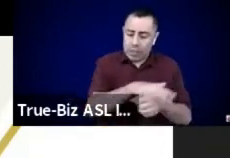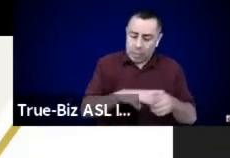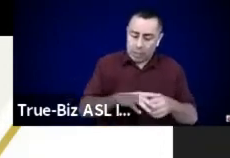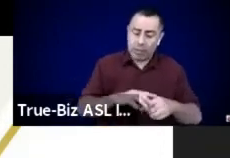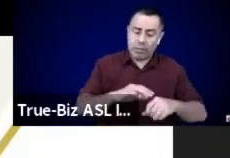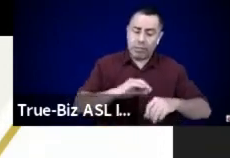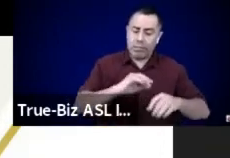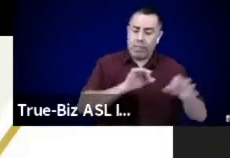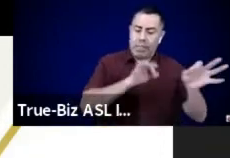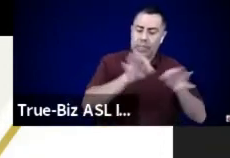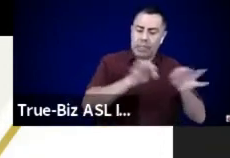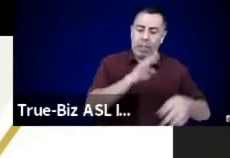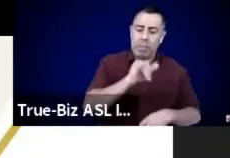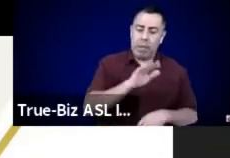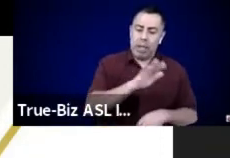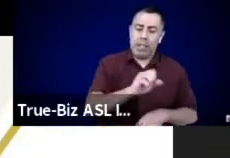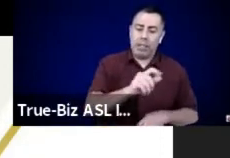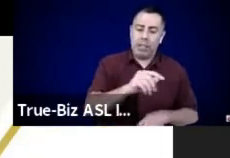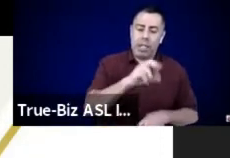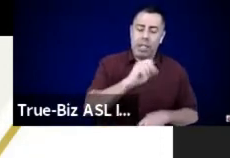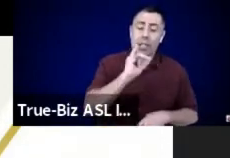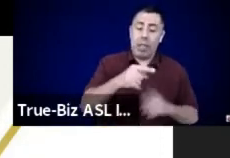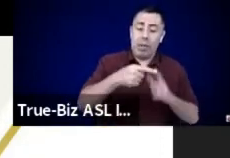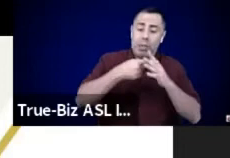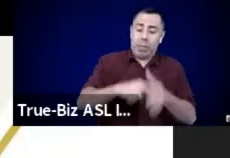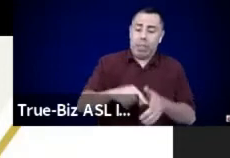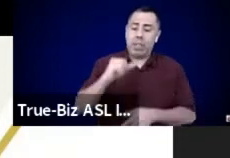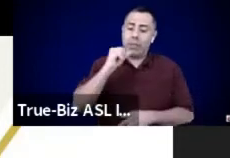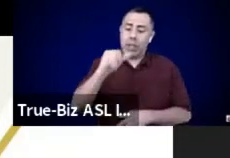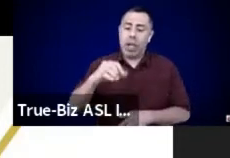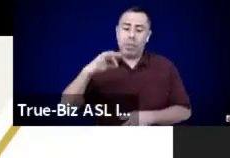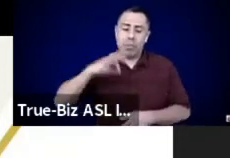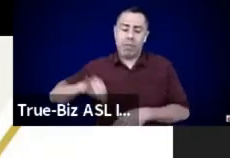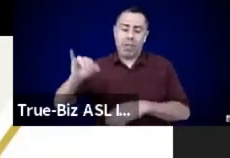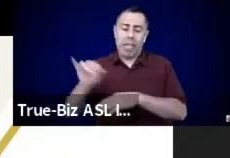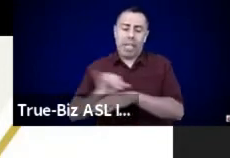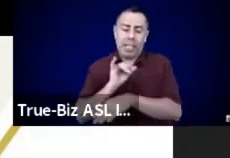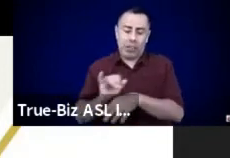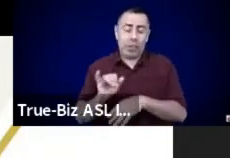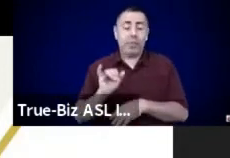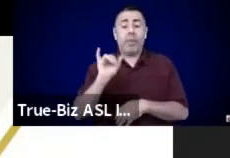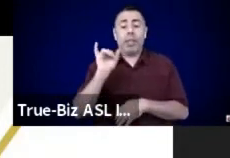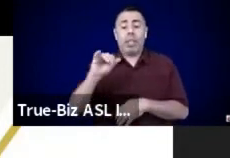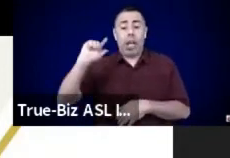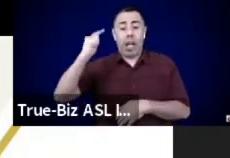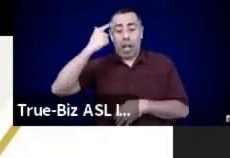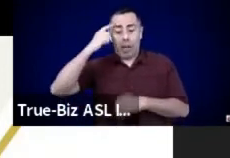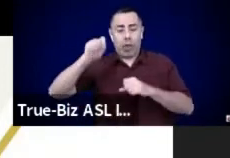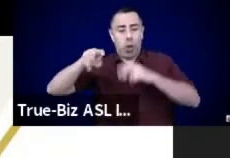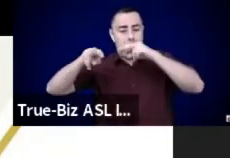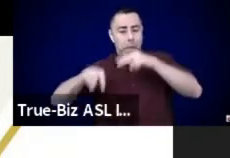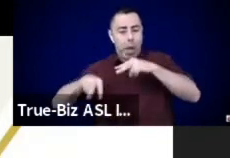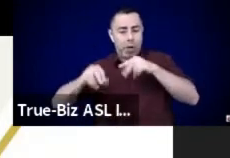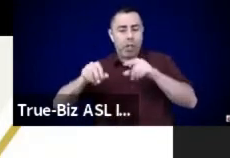We are all connected Allow movement.